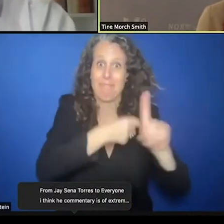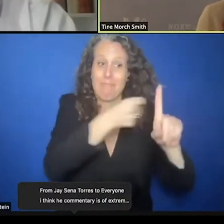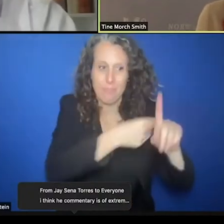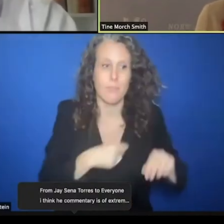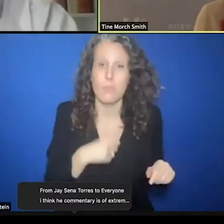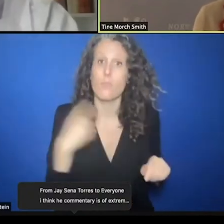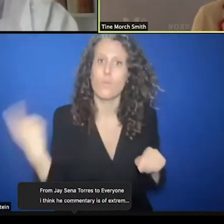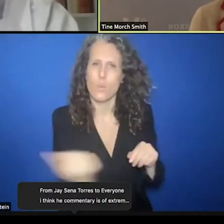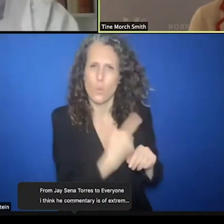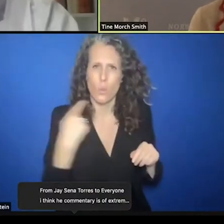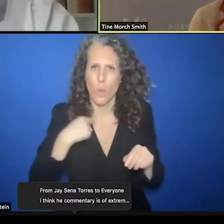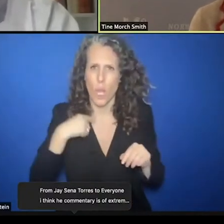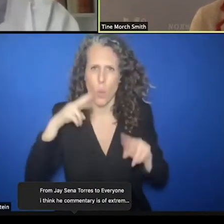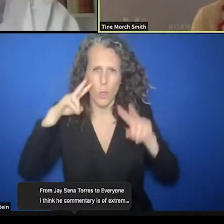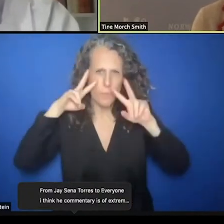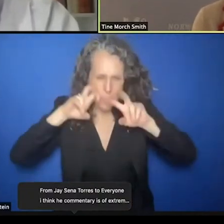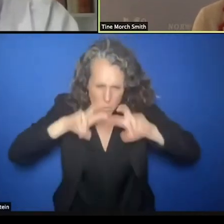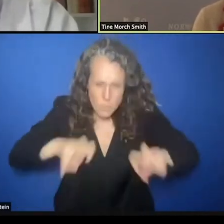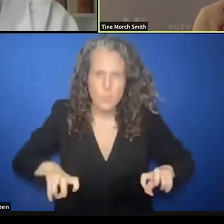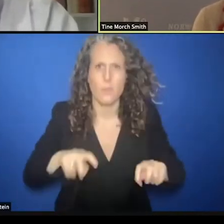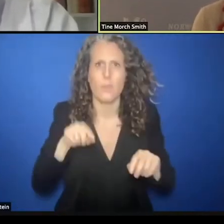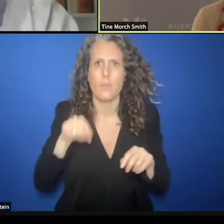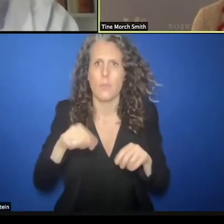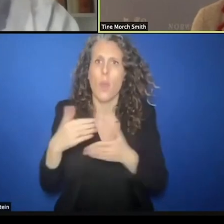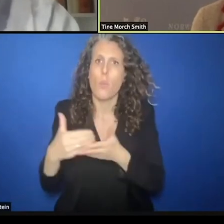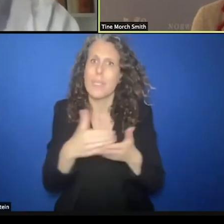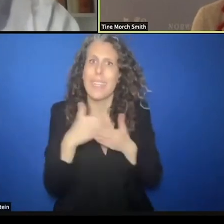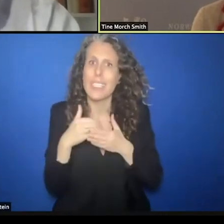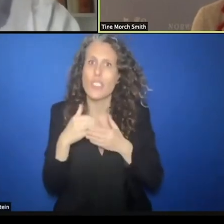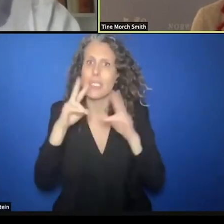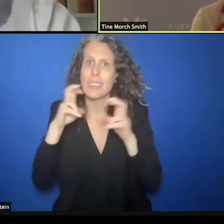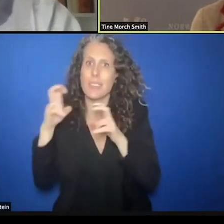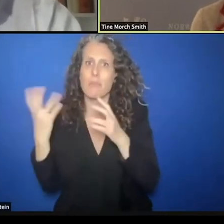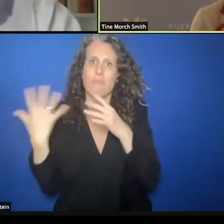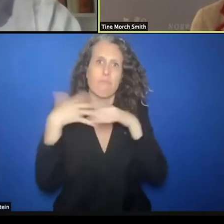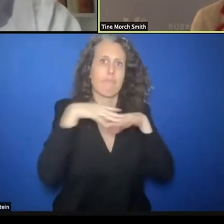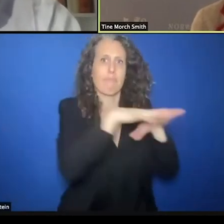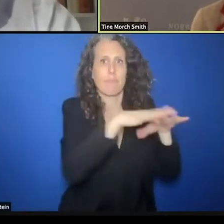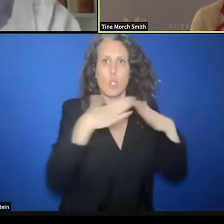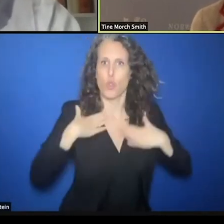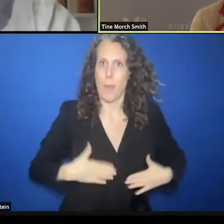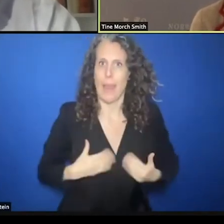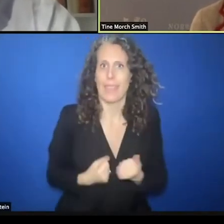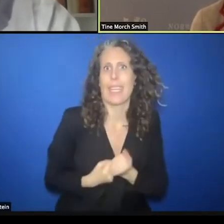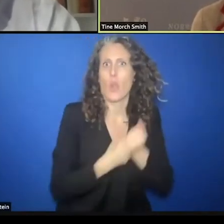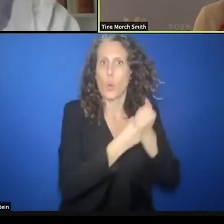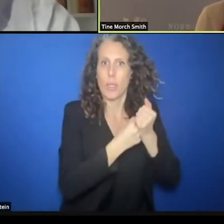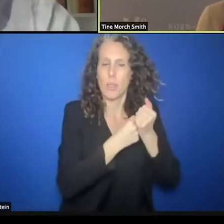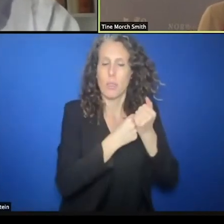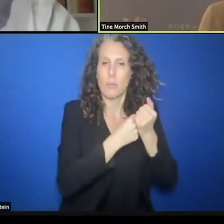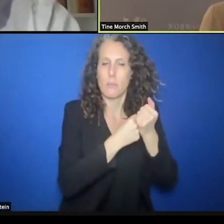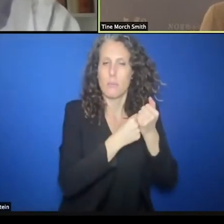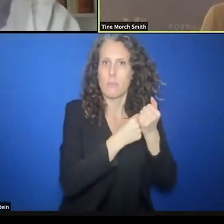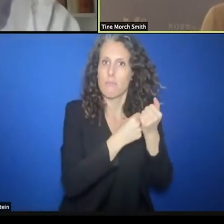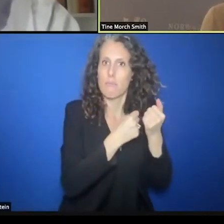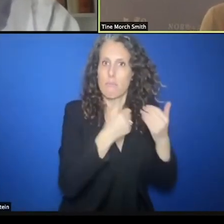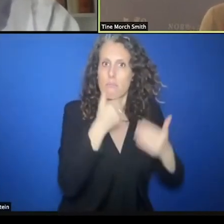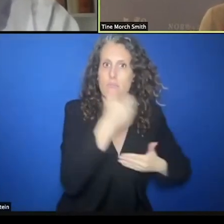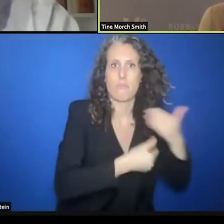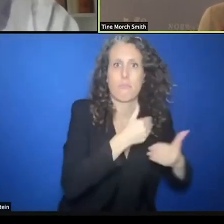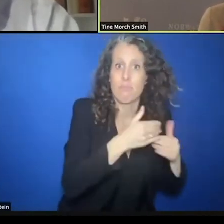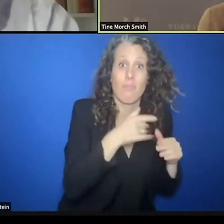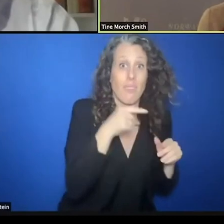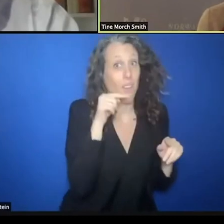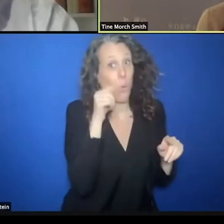how to you they are integrated which received an earmarked funding from our side.